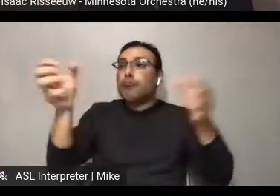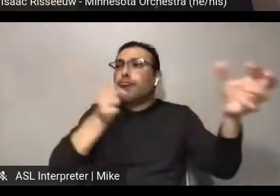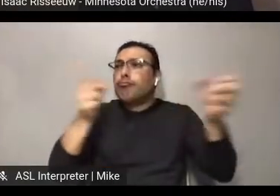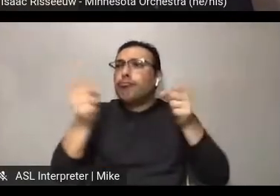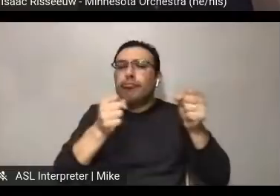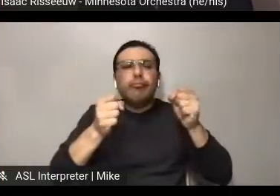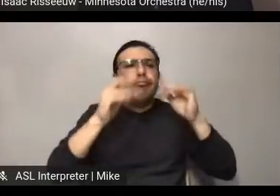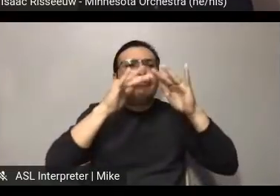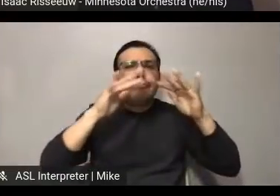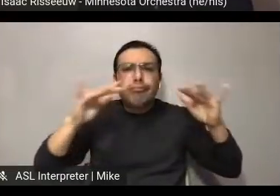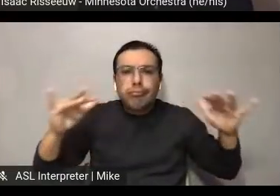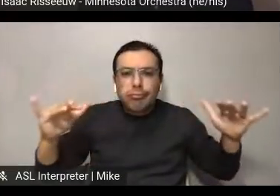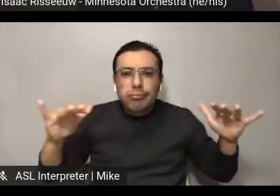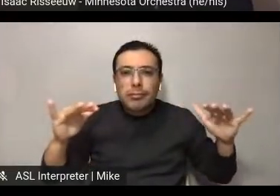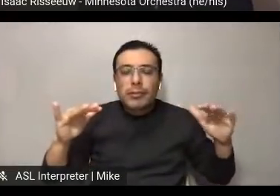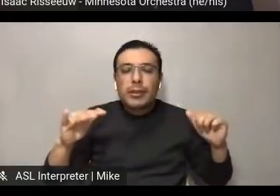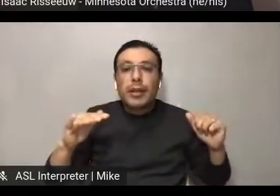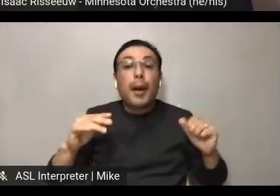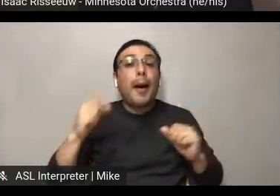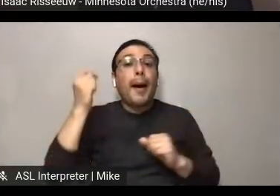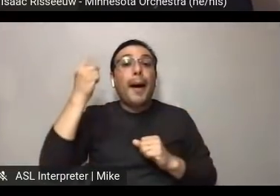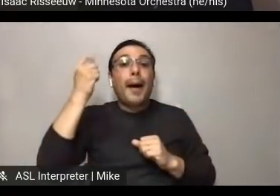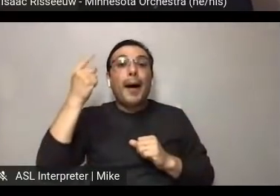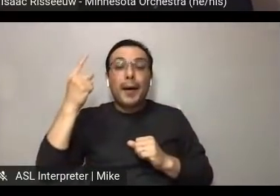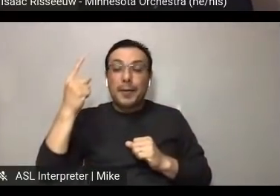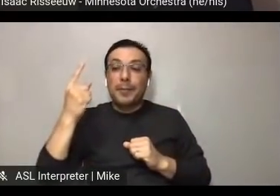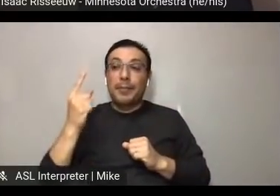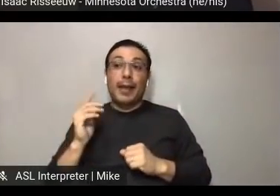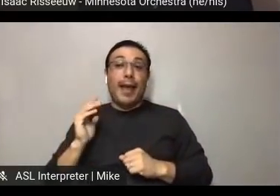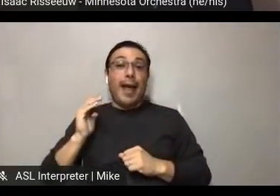We have a challenge of an older, conservative demographic and find it